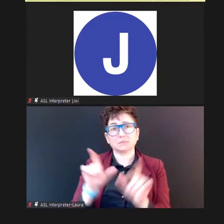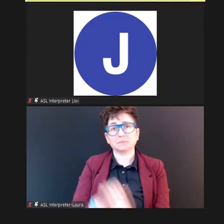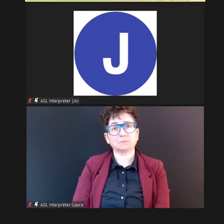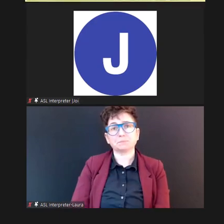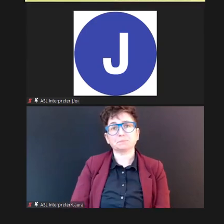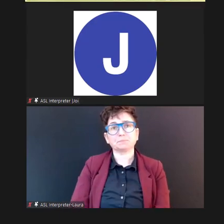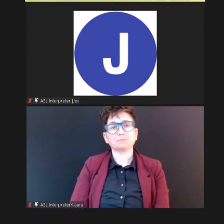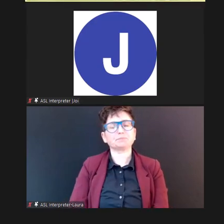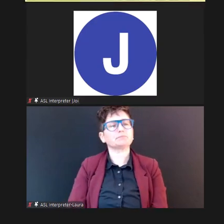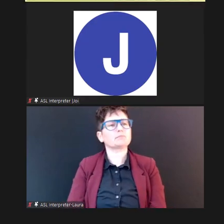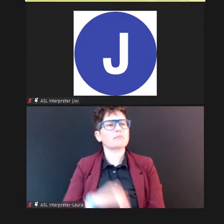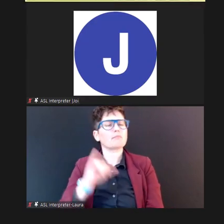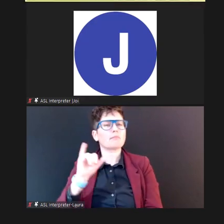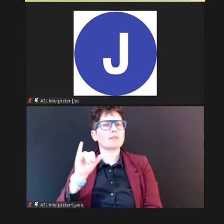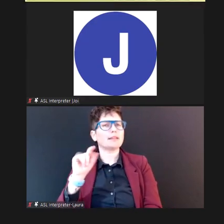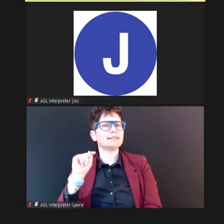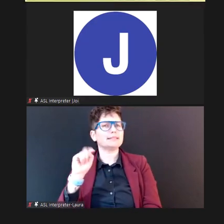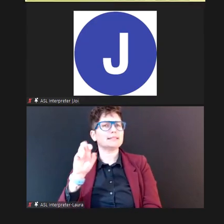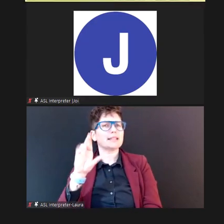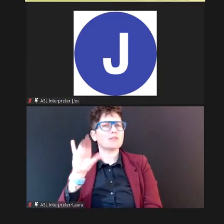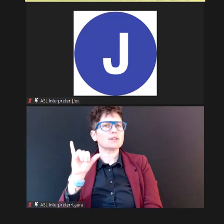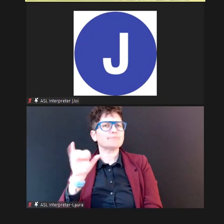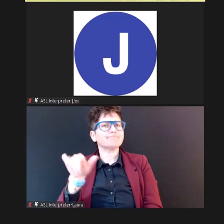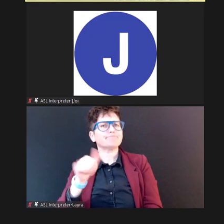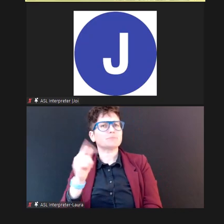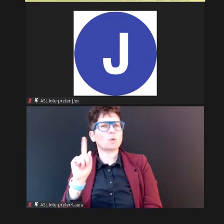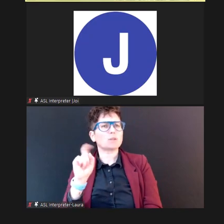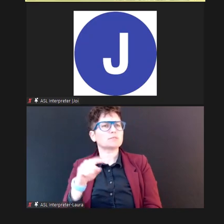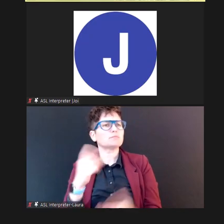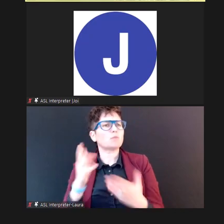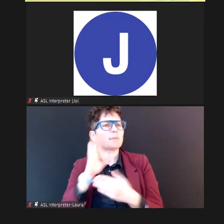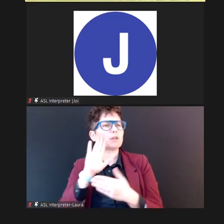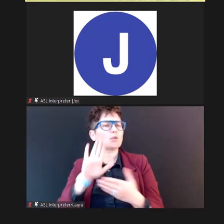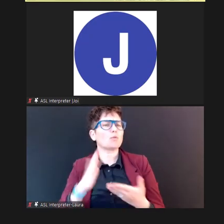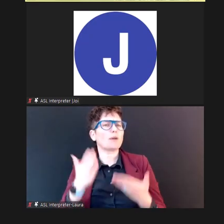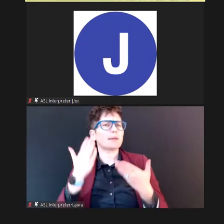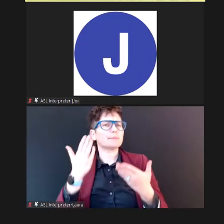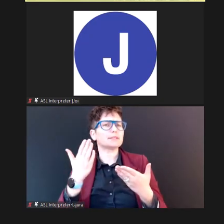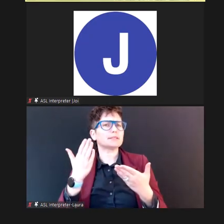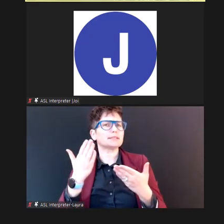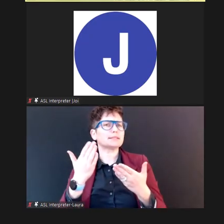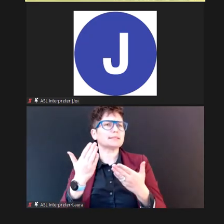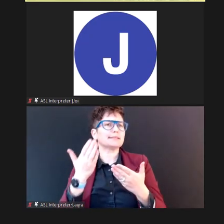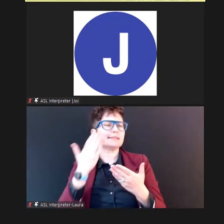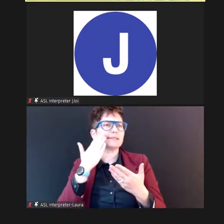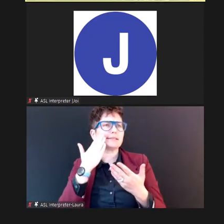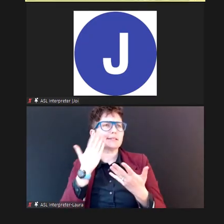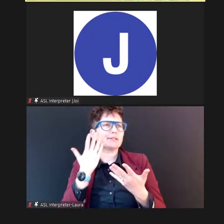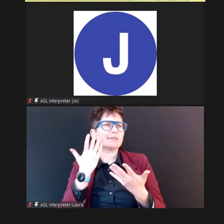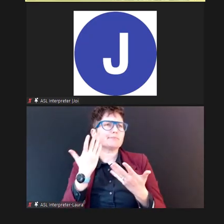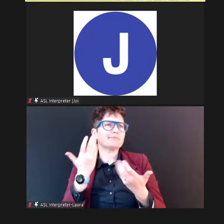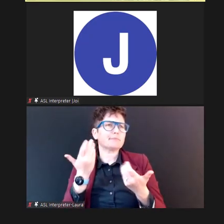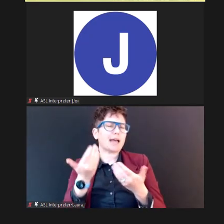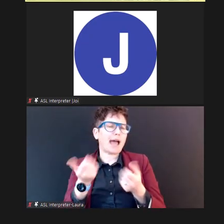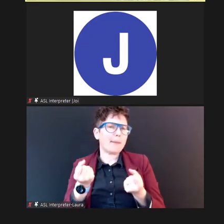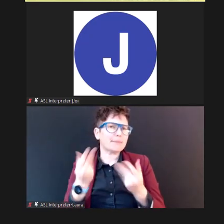Terry, another question, what would be your recommended amount of screening attempts once a child has failed or a refer code is given?